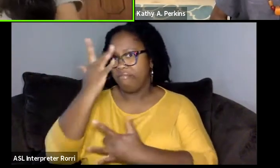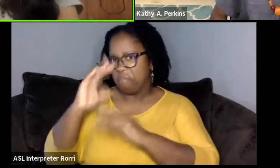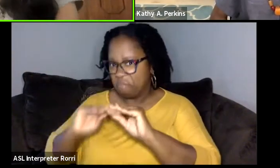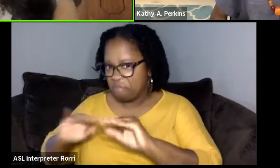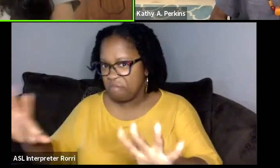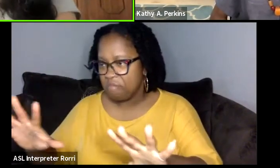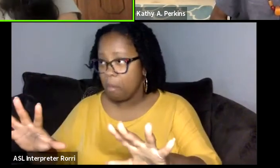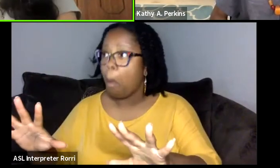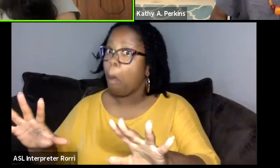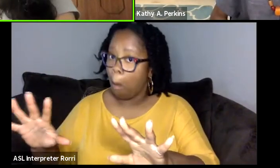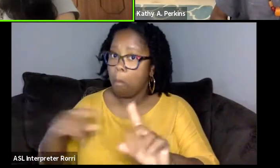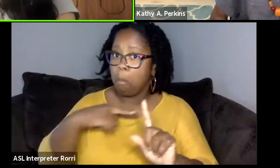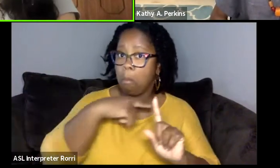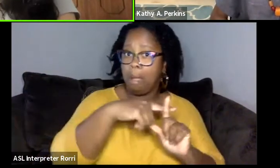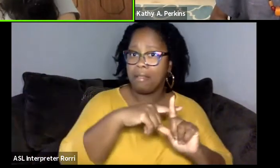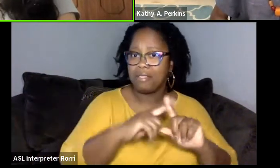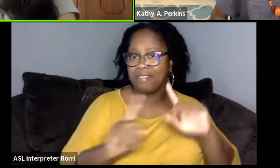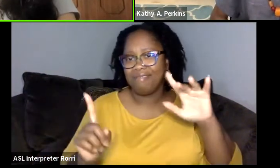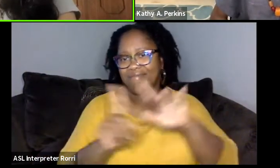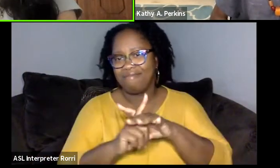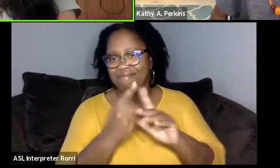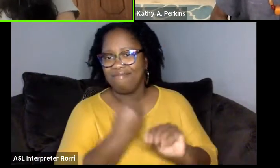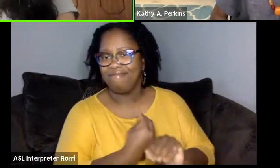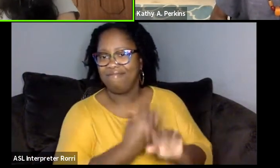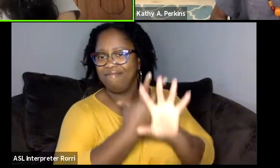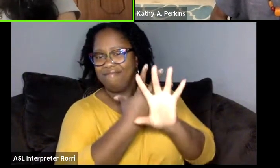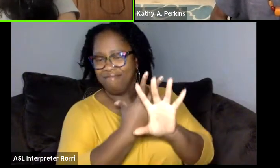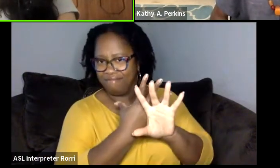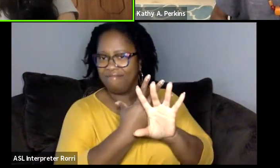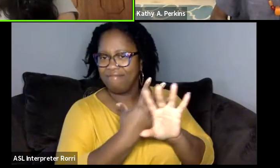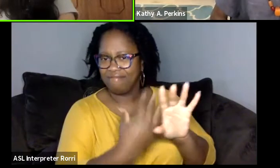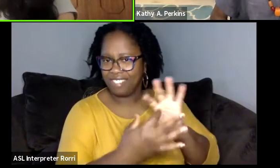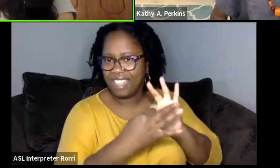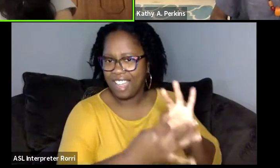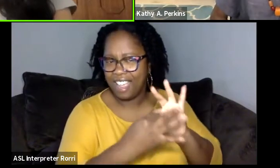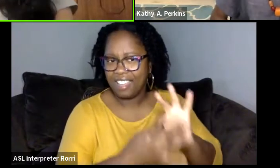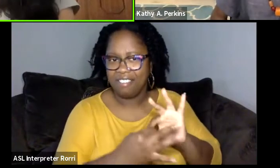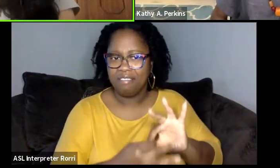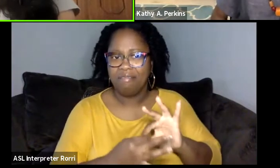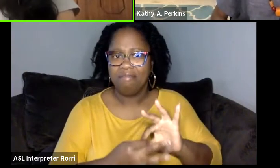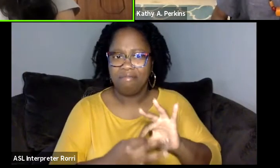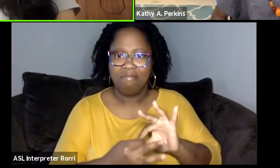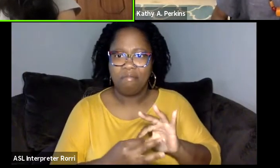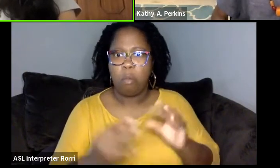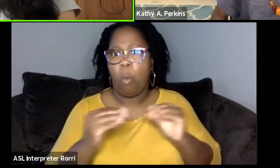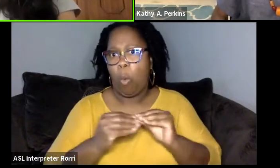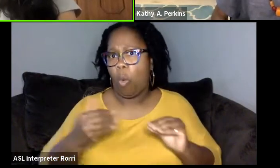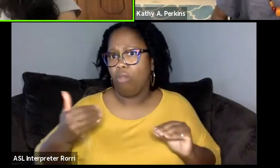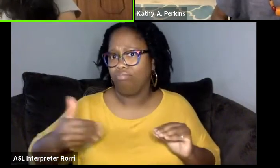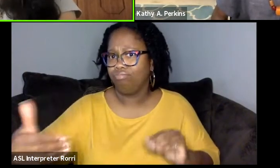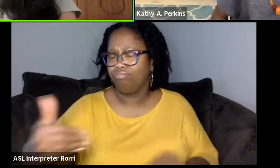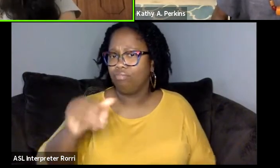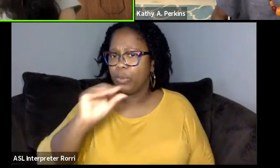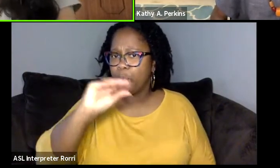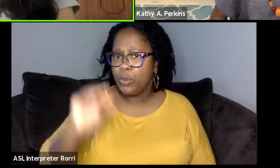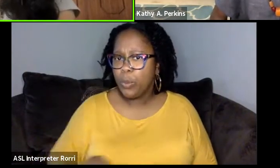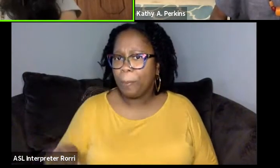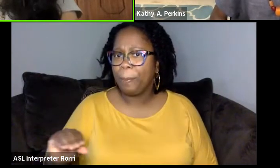out of the pandemic is that we could connect more, well, much more over Zoom. And so Kathy and I met last year